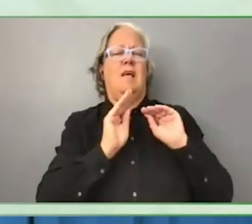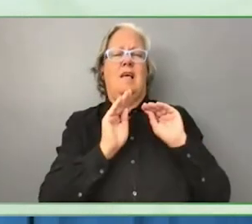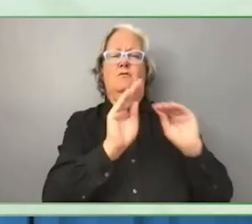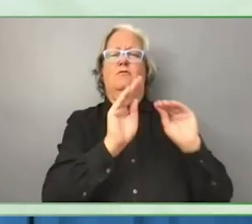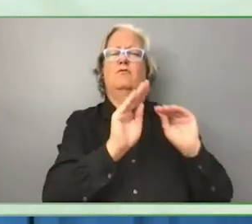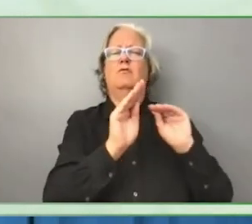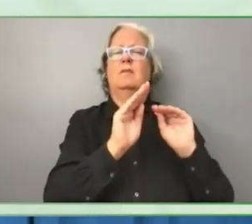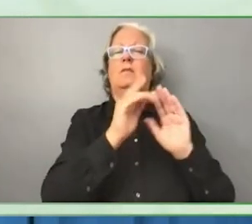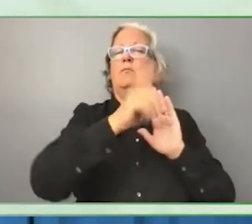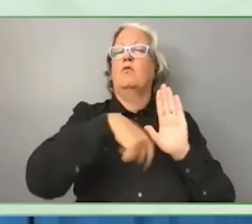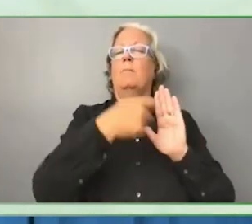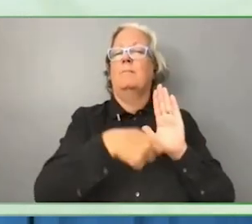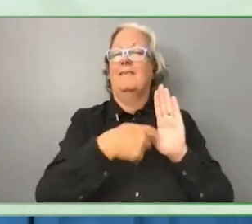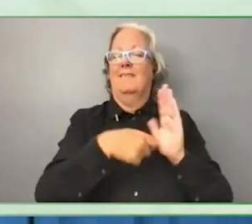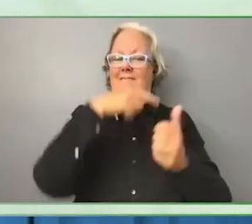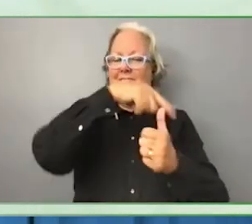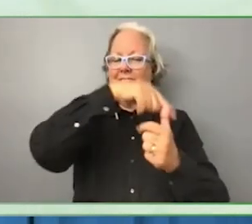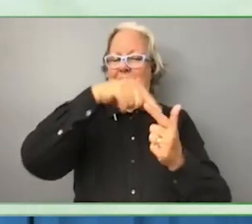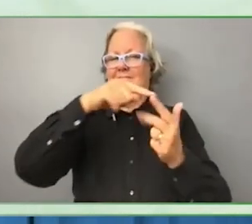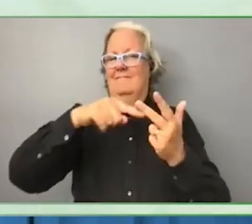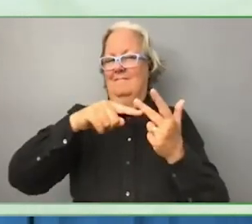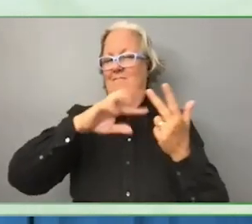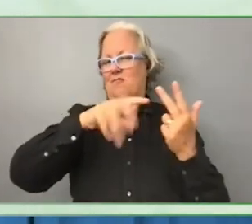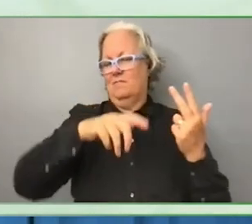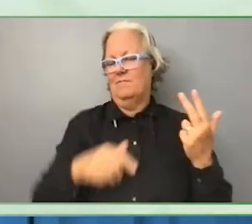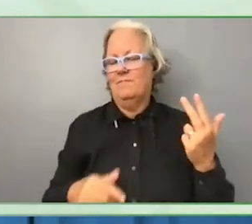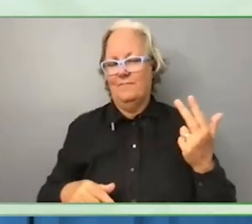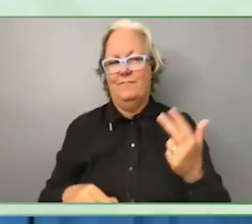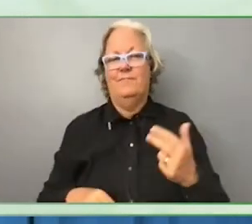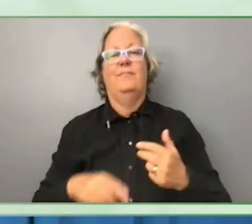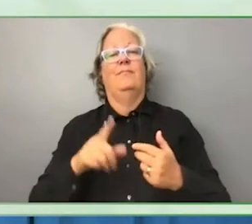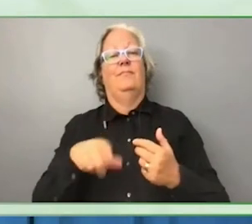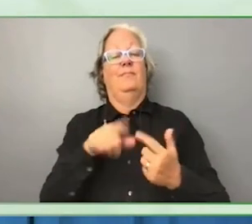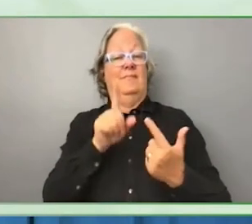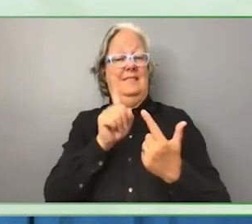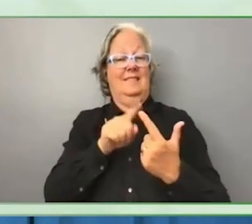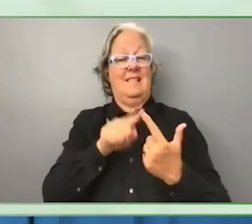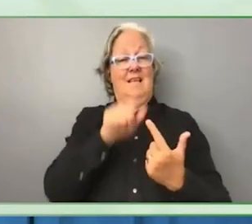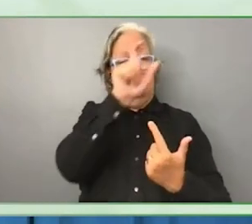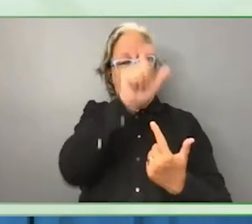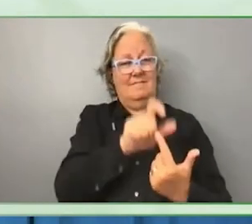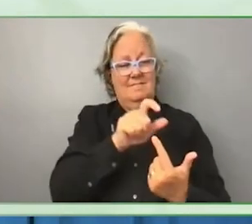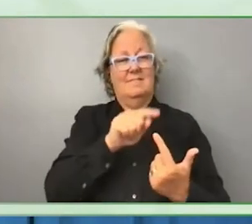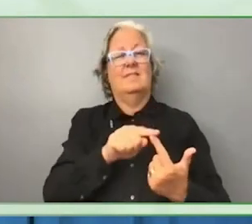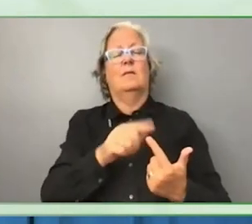The second pillar was designed for producing knowledge products and